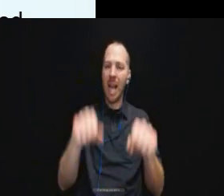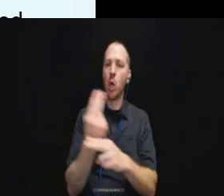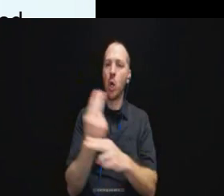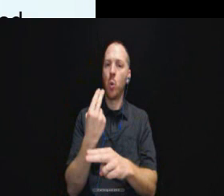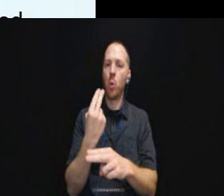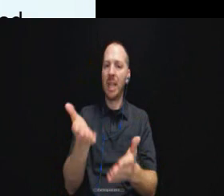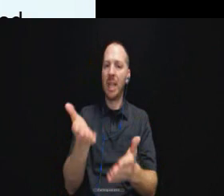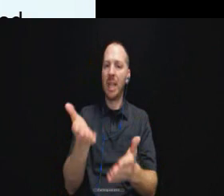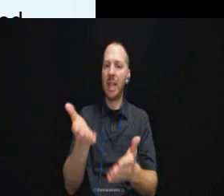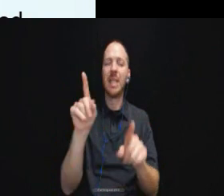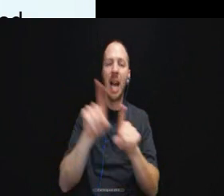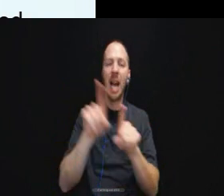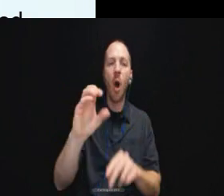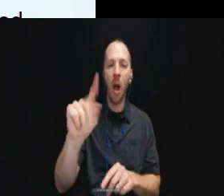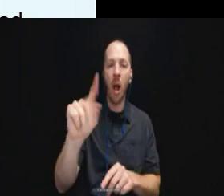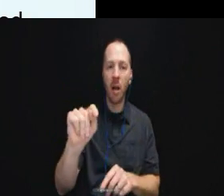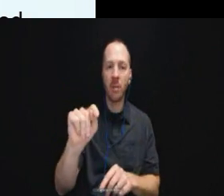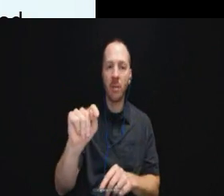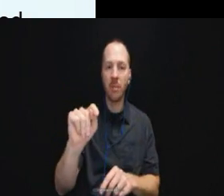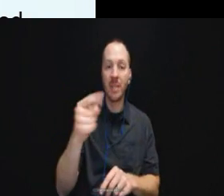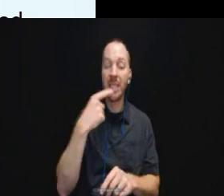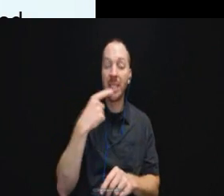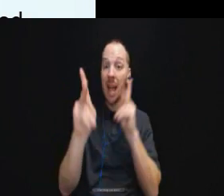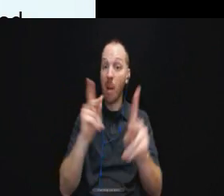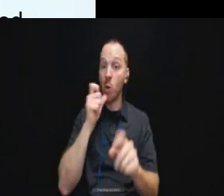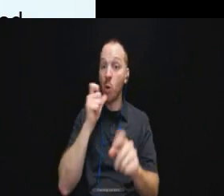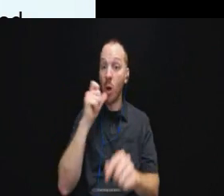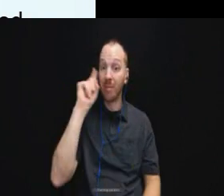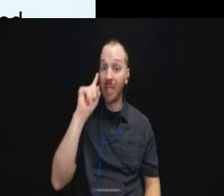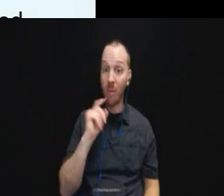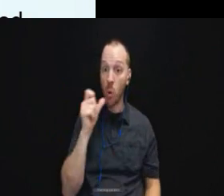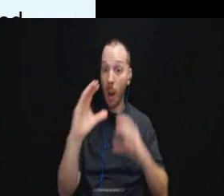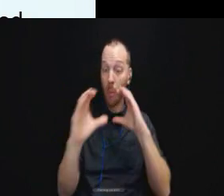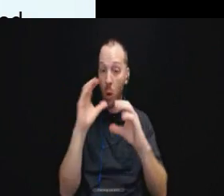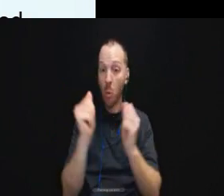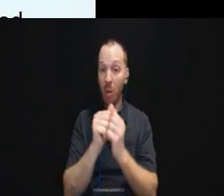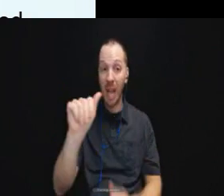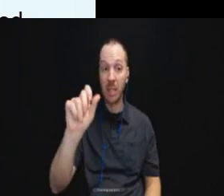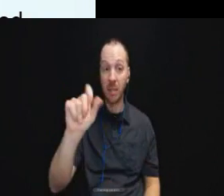to say individuals who are deaf who communicate with sign language should be provided with